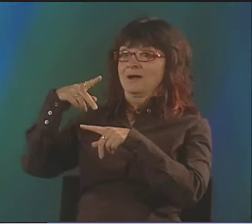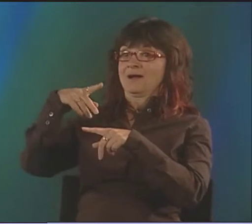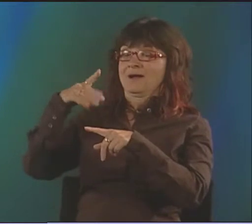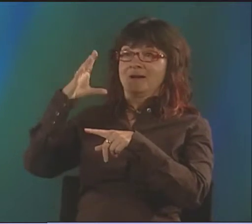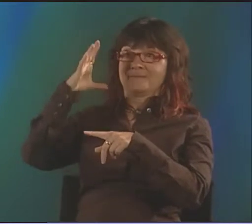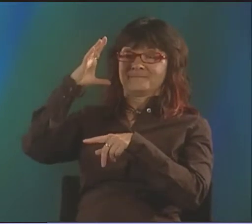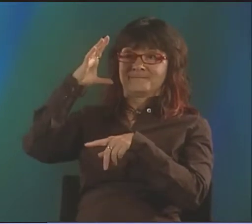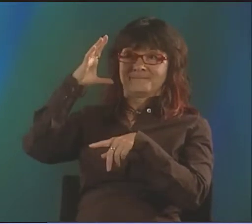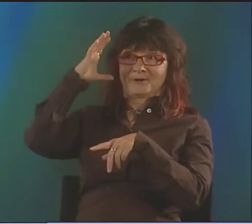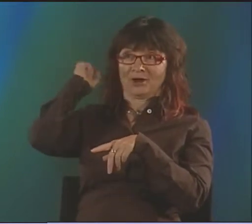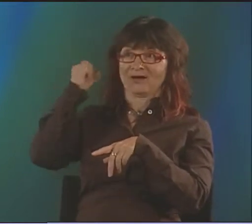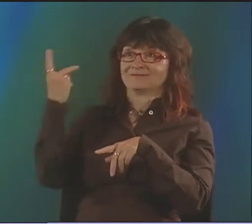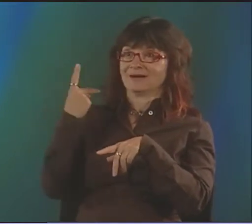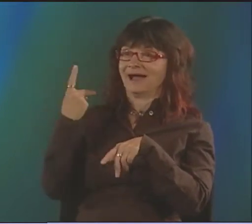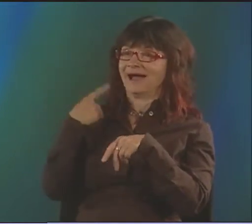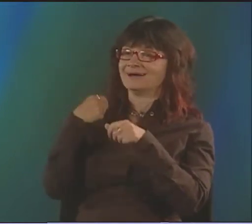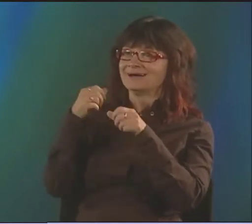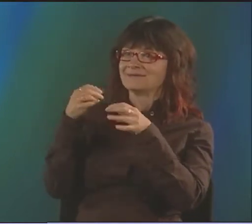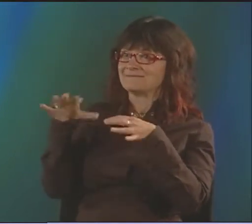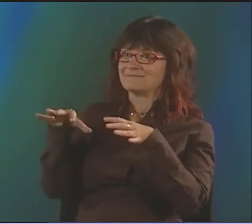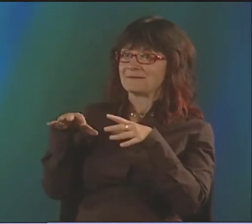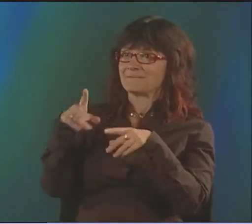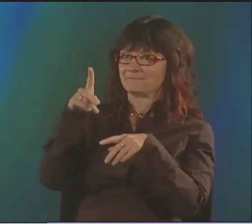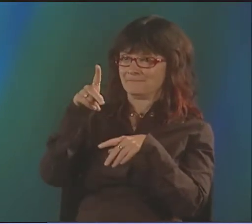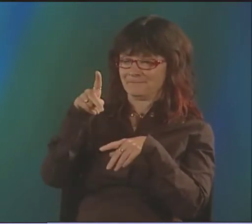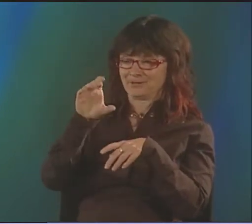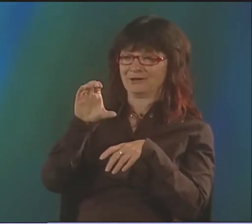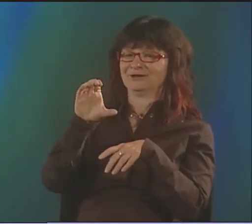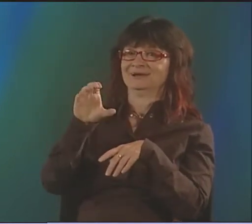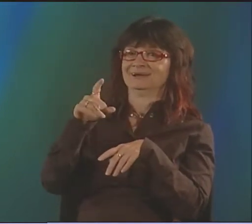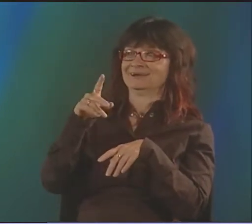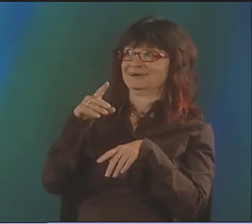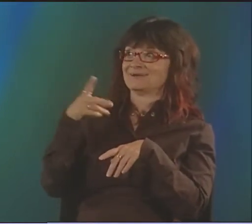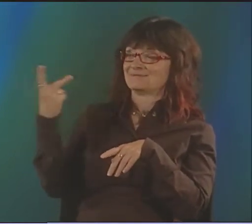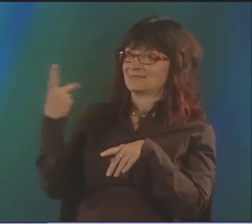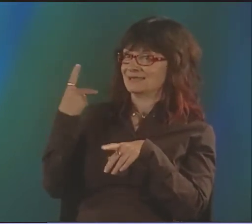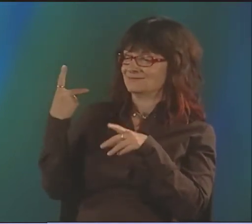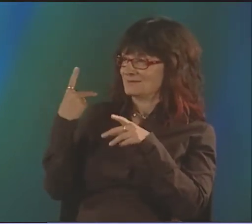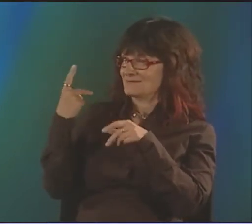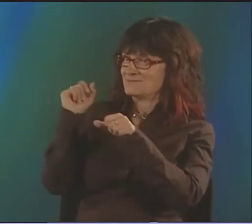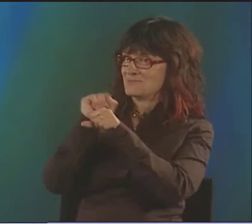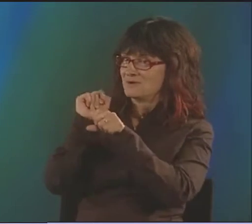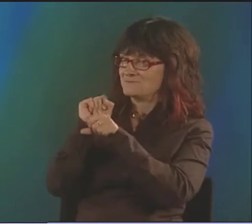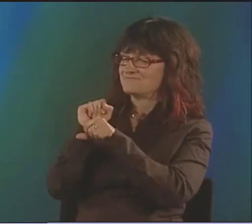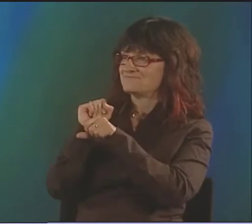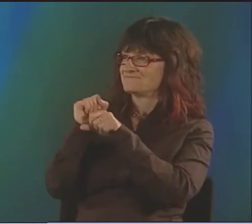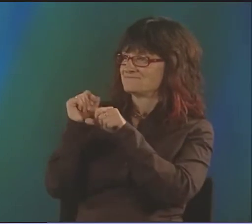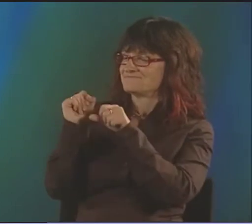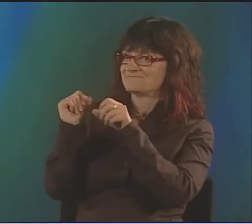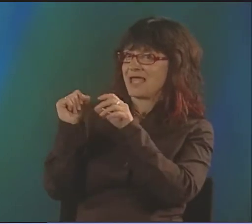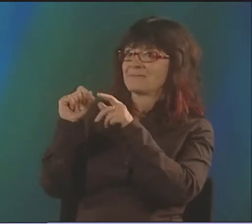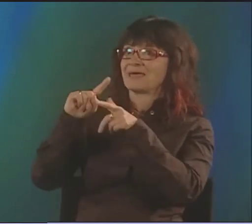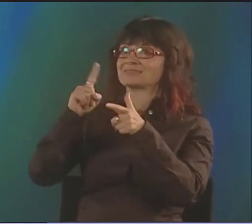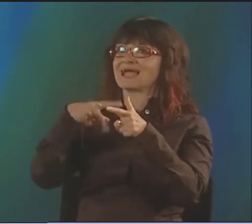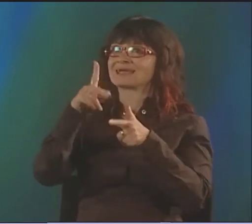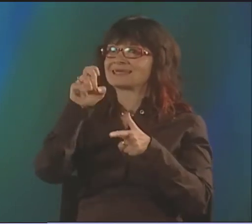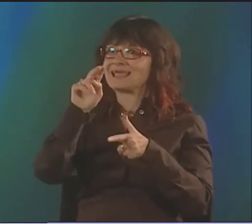ANOTHER INFLUENCE, I HAVE TO SAY, IS PETER... PETER COOK.